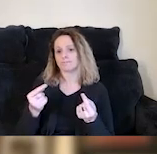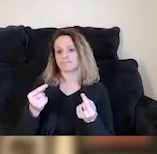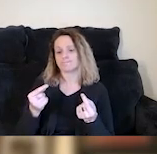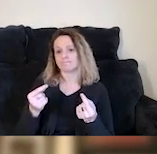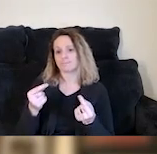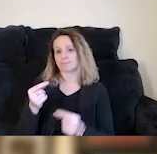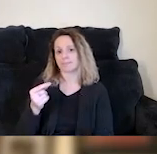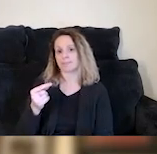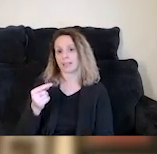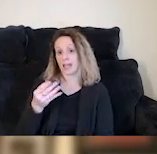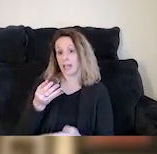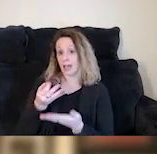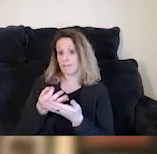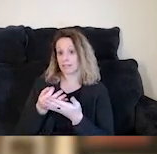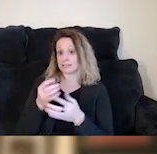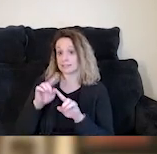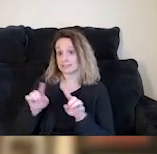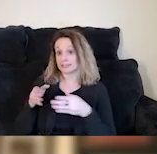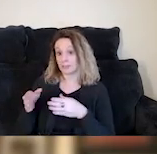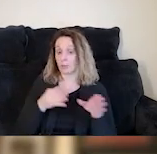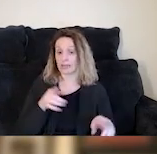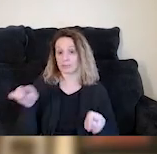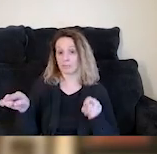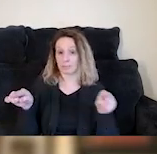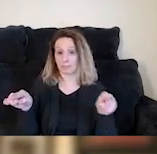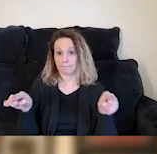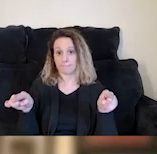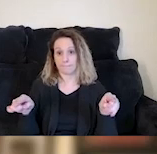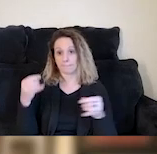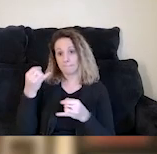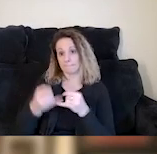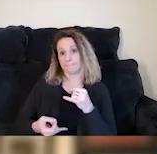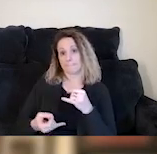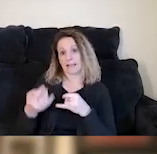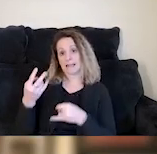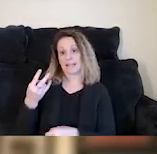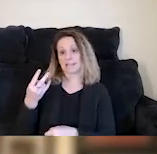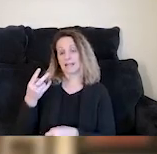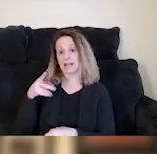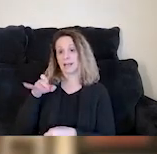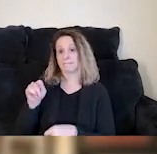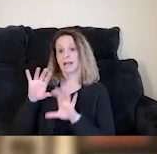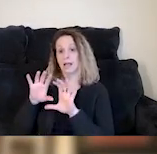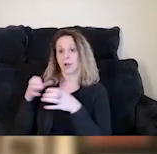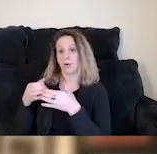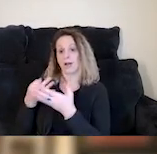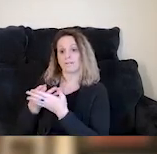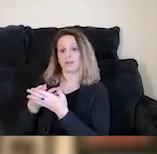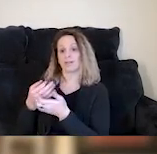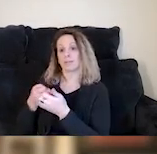has been funded two different ways the last two cohorts. So we had a pilot cohort funded by the East Bay Community Foundation,